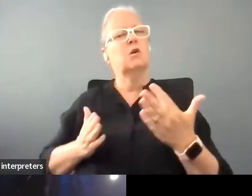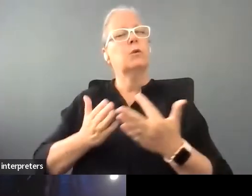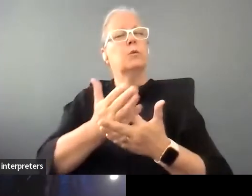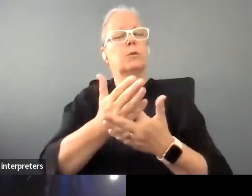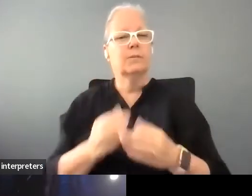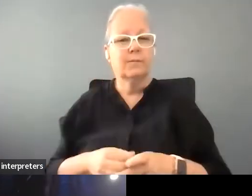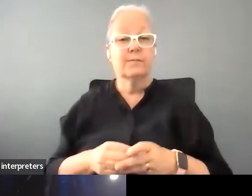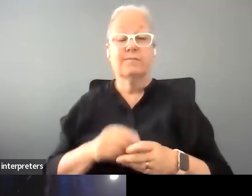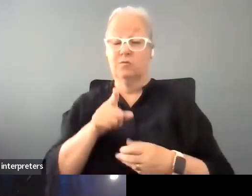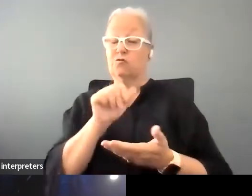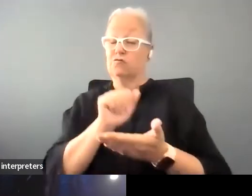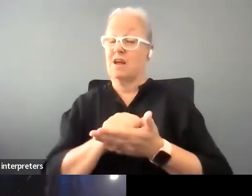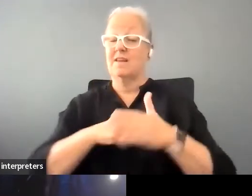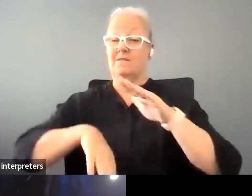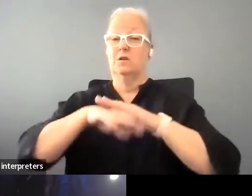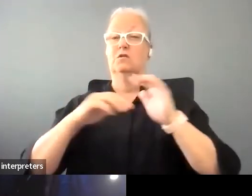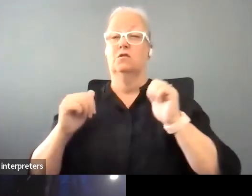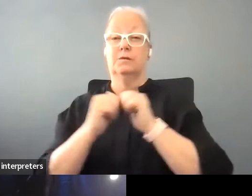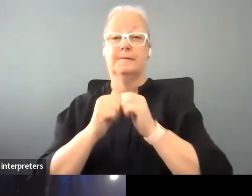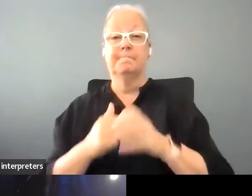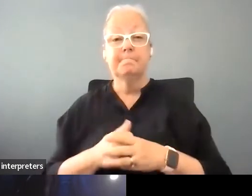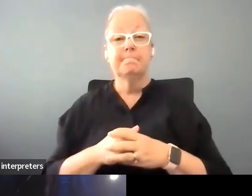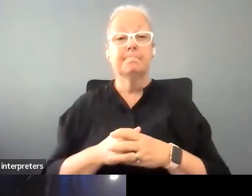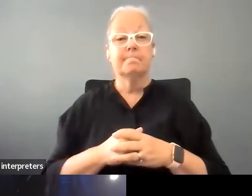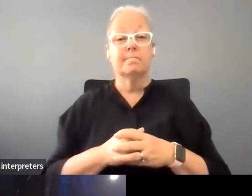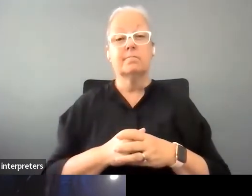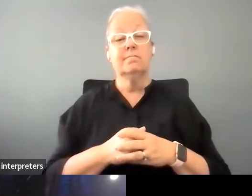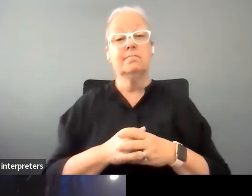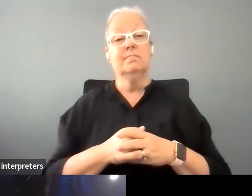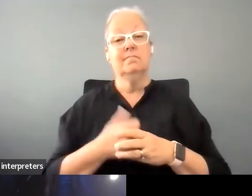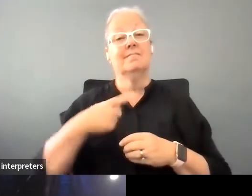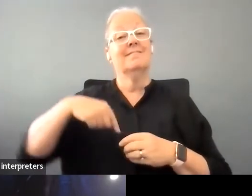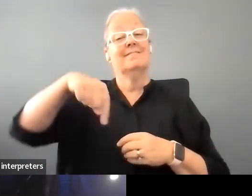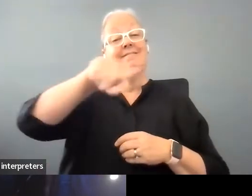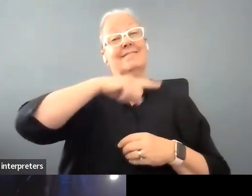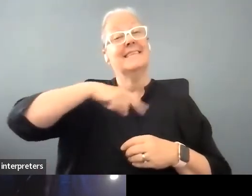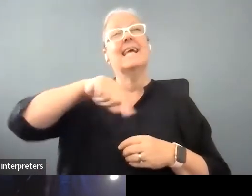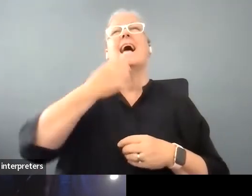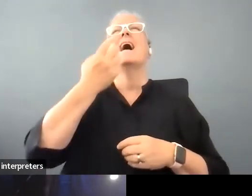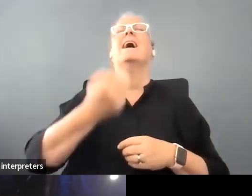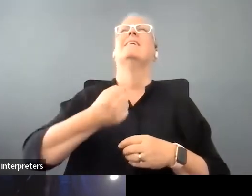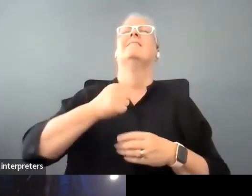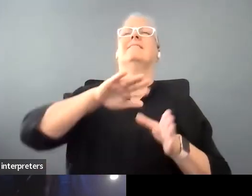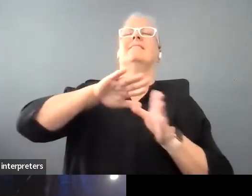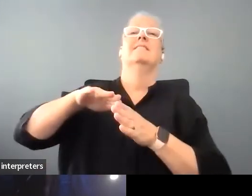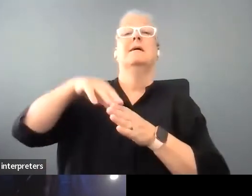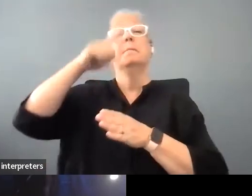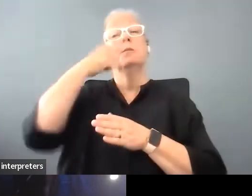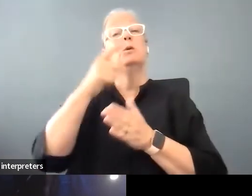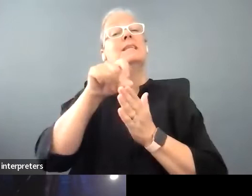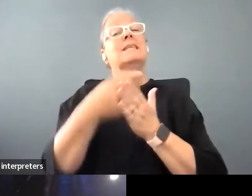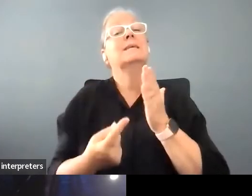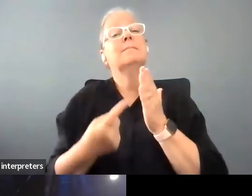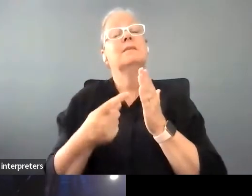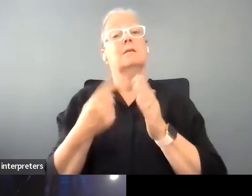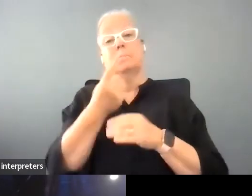we are all overshadowed by the reality that non-disabled people are having a having